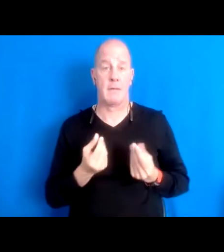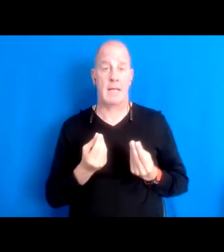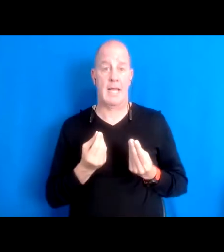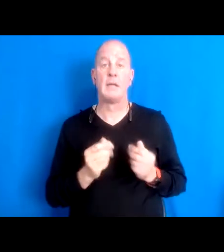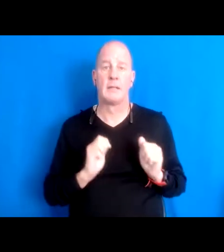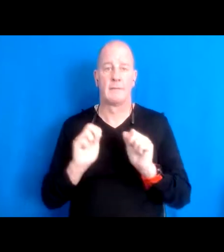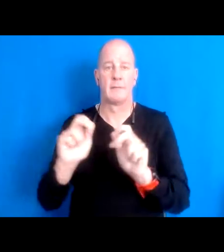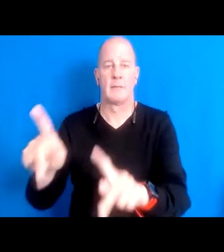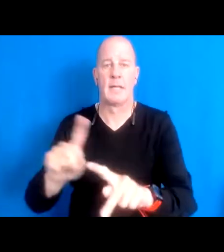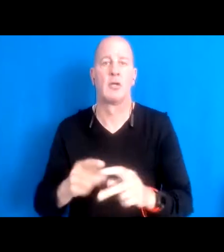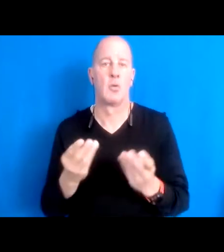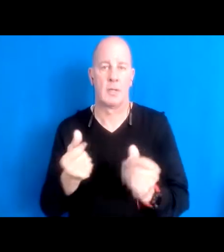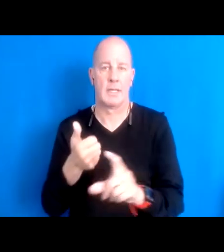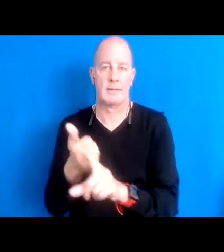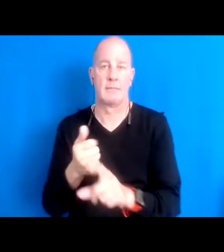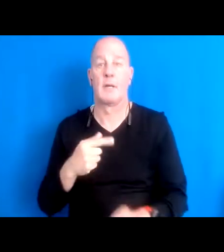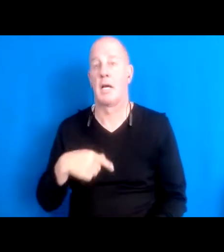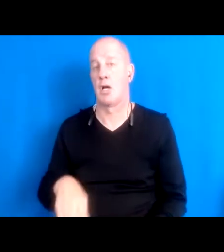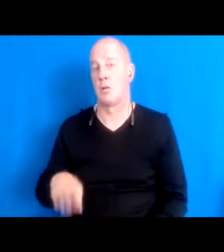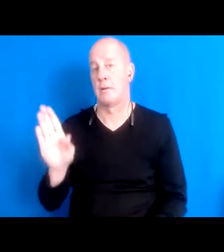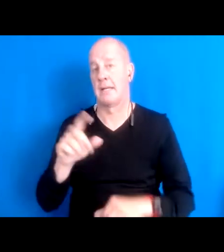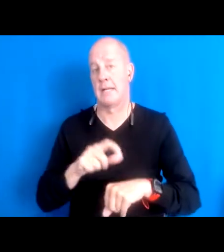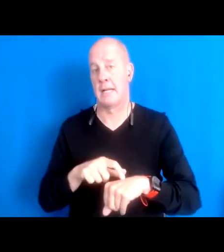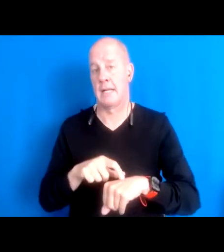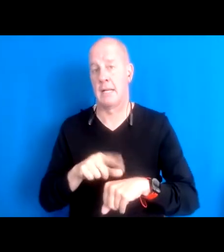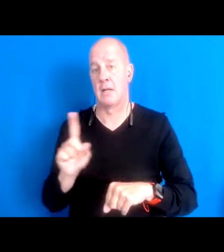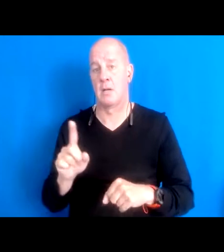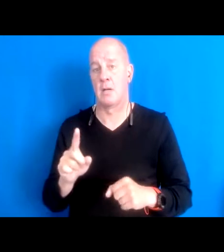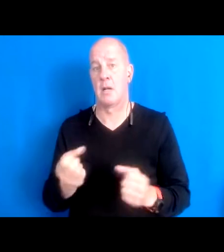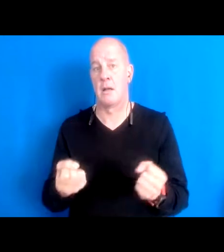16:01:15 Obviously grew up in a time where lots of headlines about climate change and